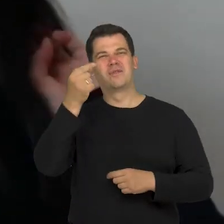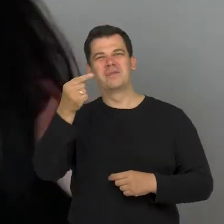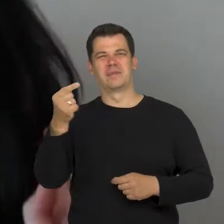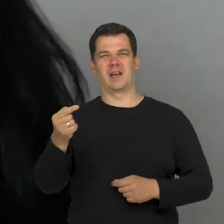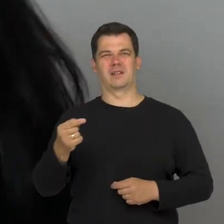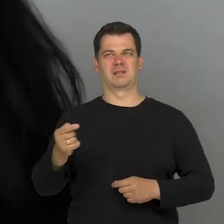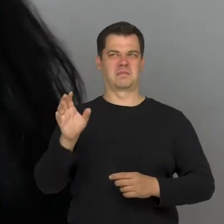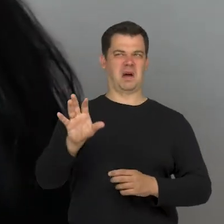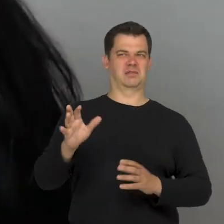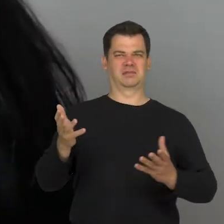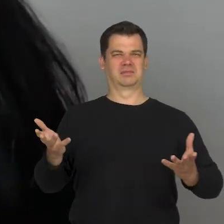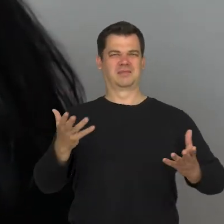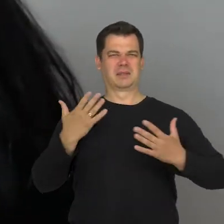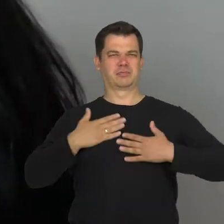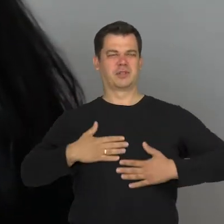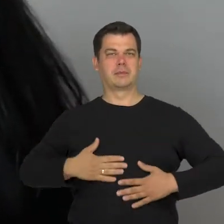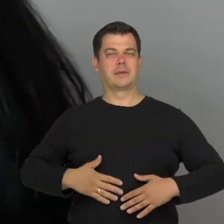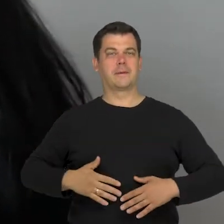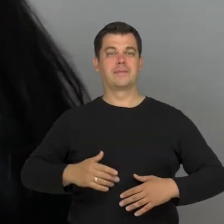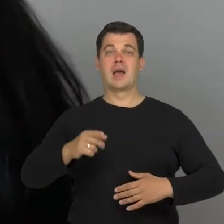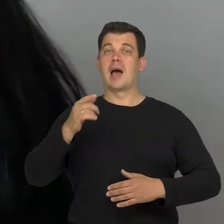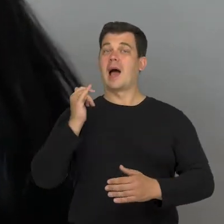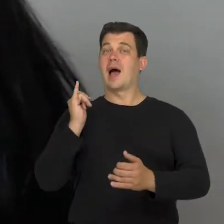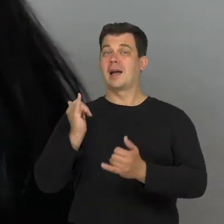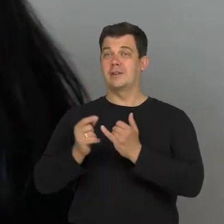However, staring encouraged by Garland-Thomson